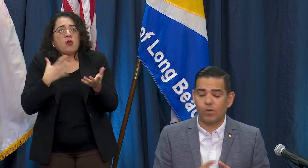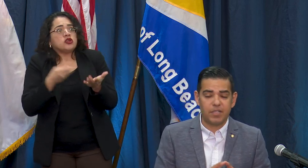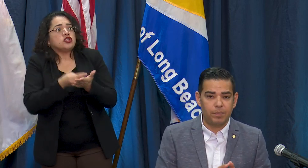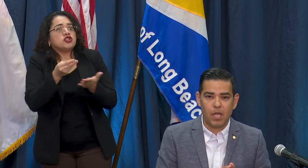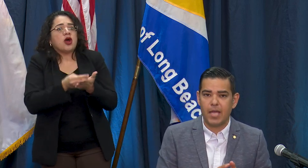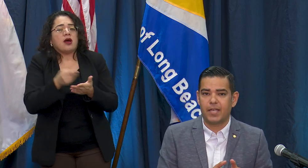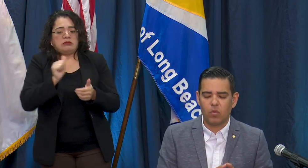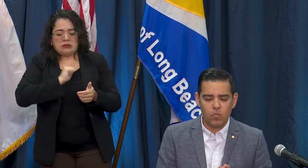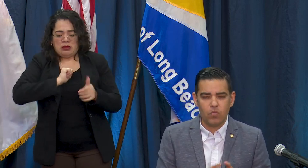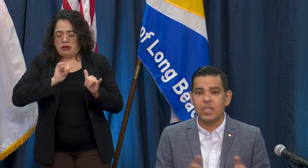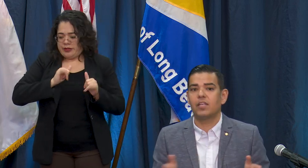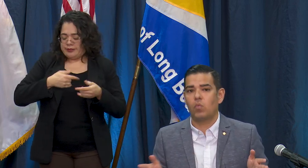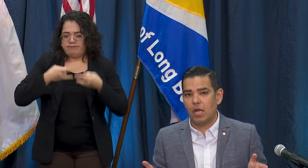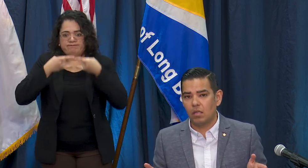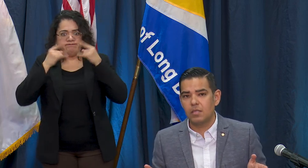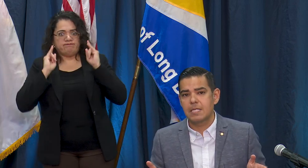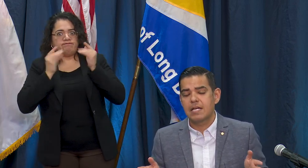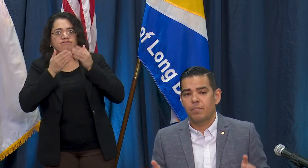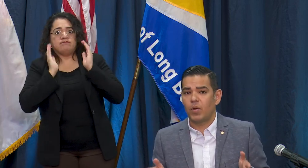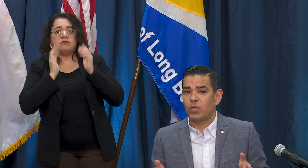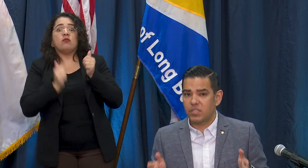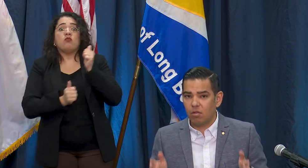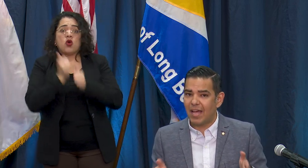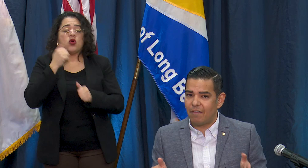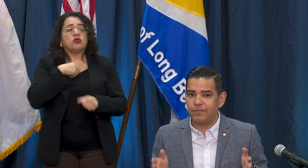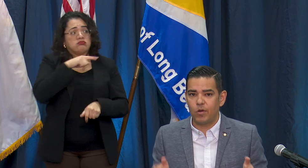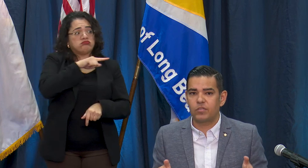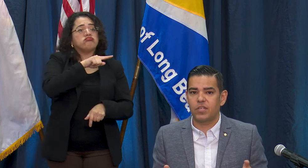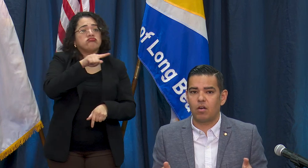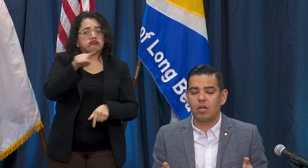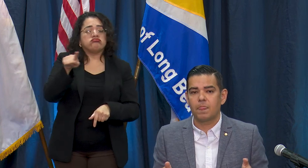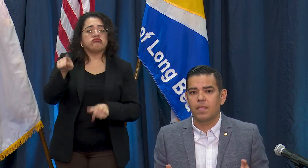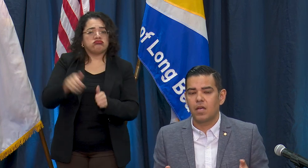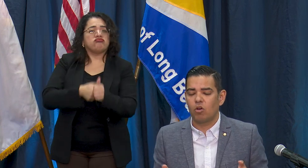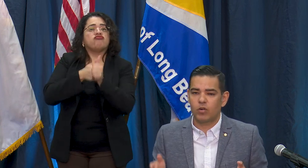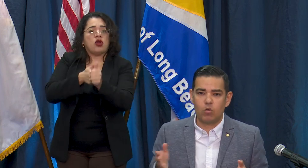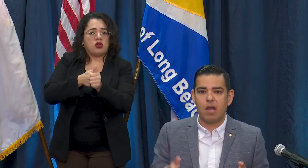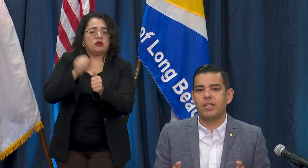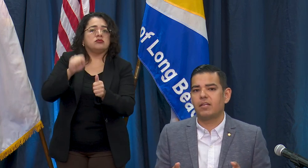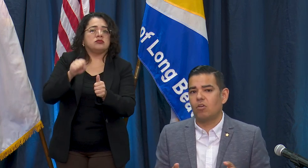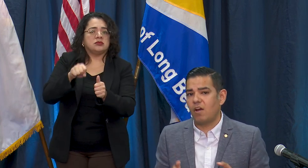are complying really well but we still have folks that are overcrowding, not